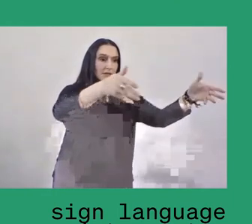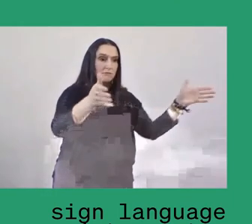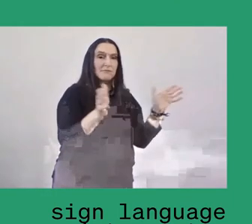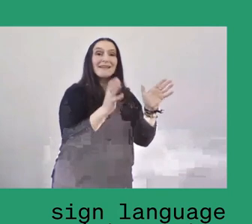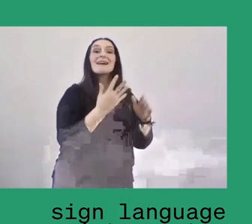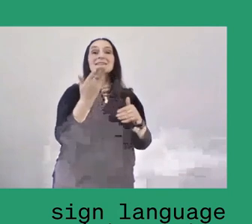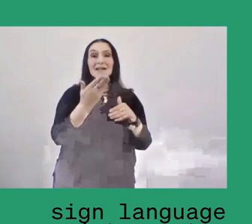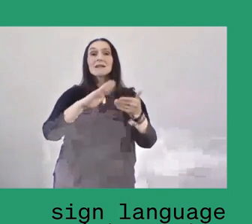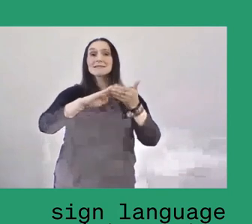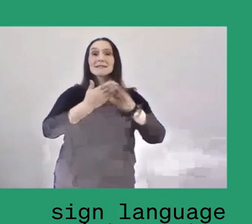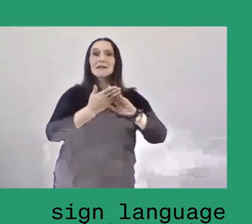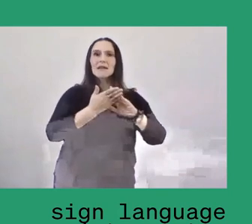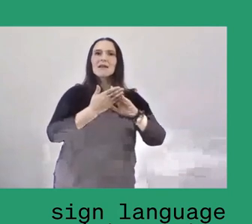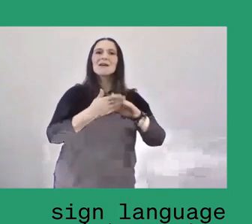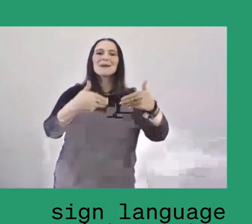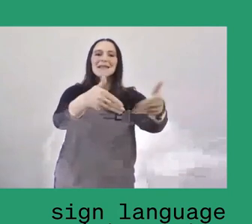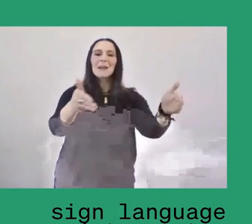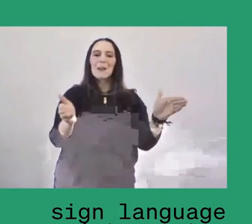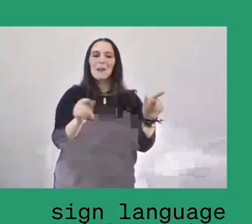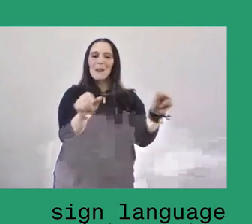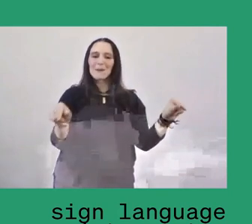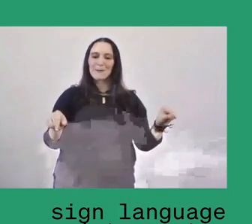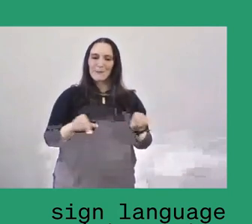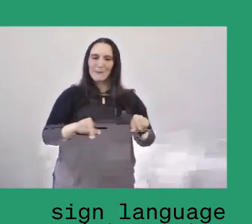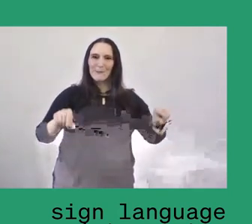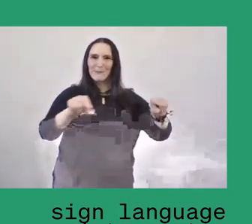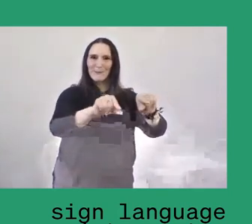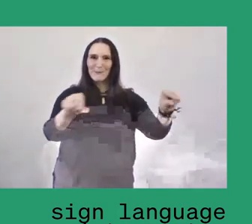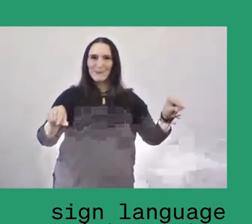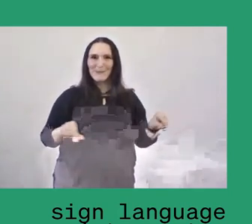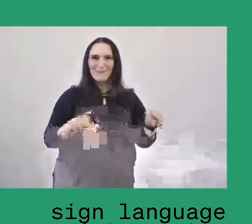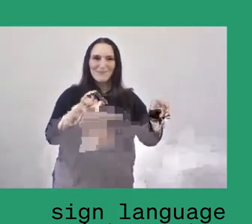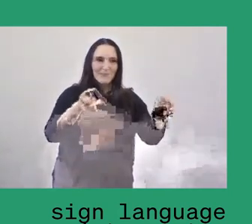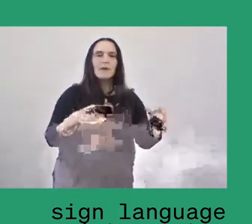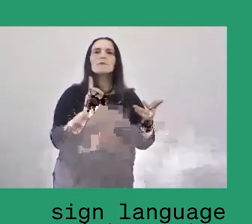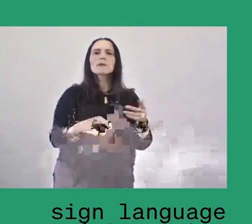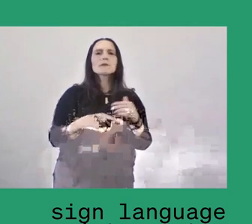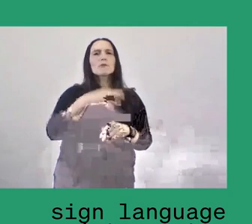try to revive again their older tradition called "jimpitan",